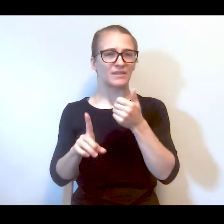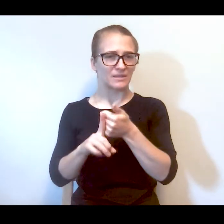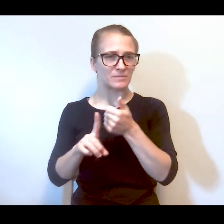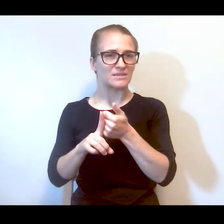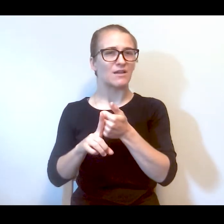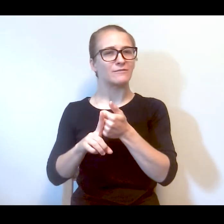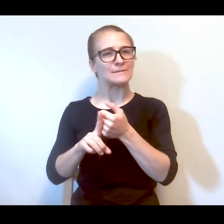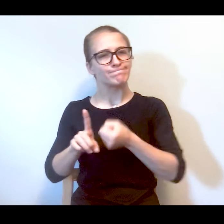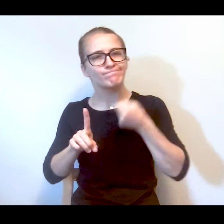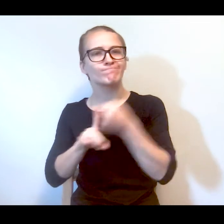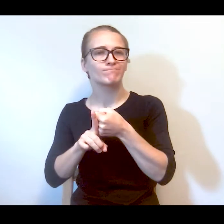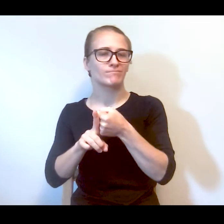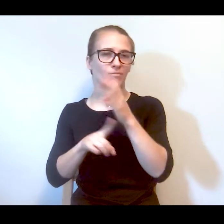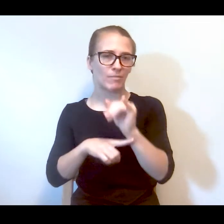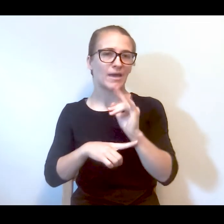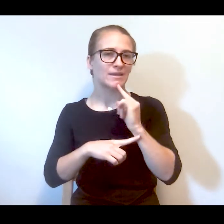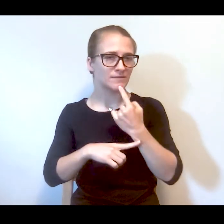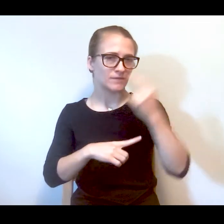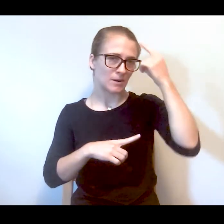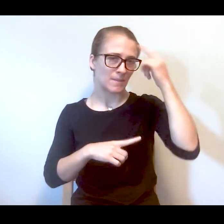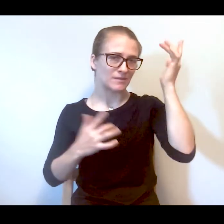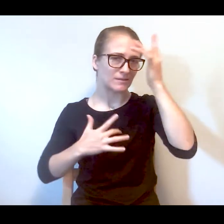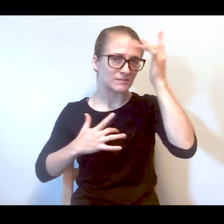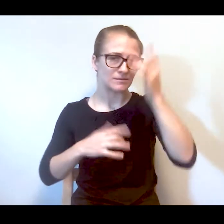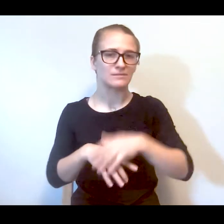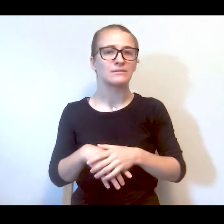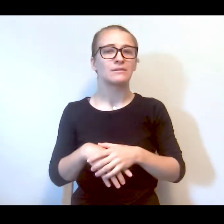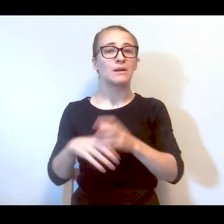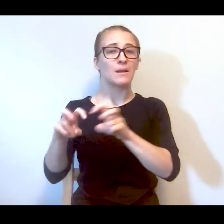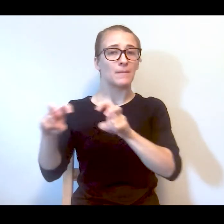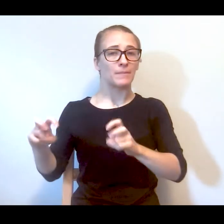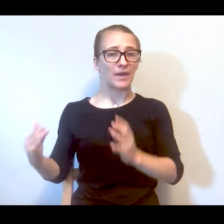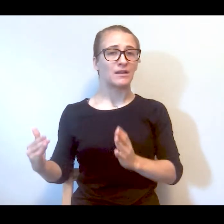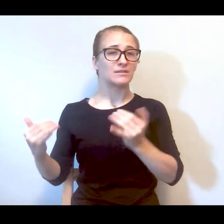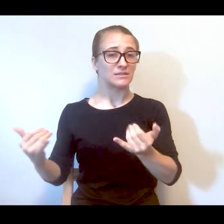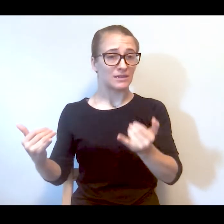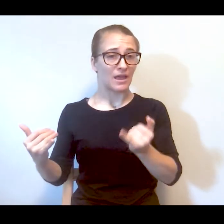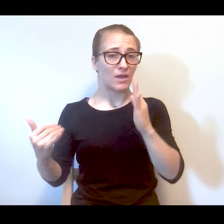affected by serious mental illness. So our panelists today are going to give very